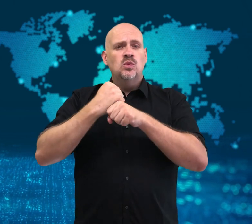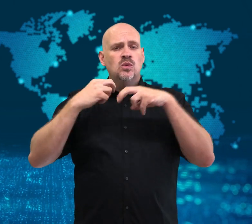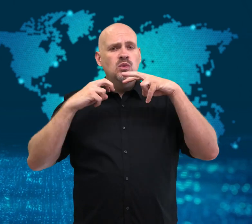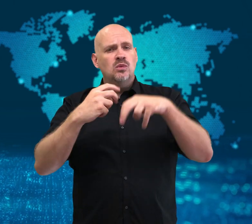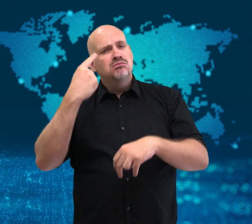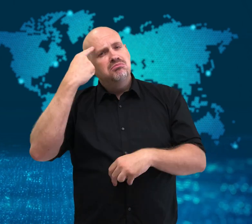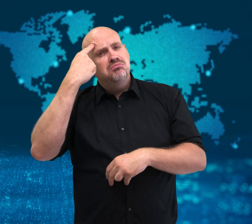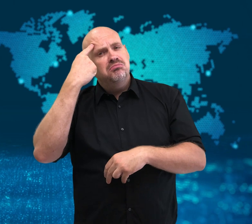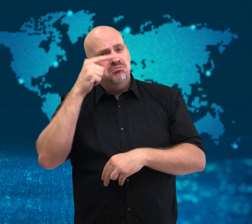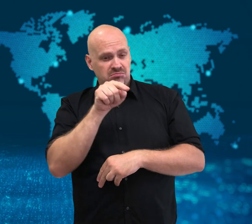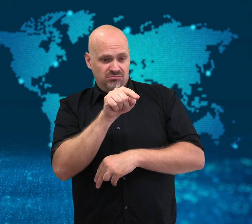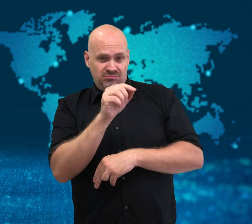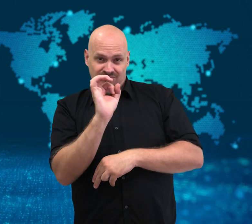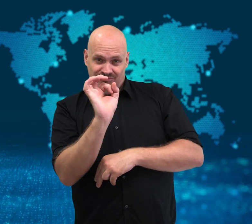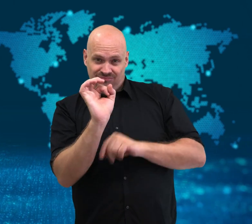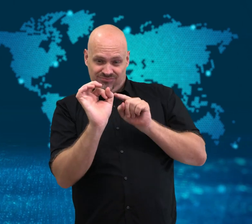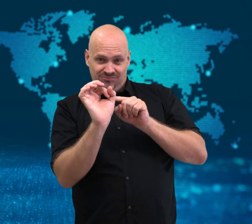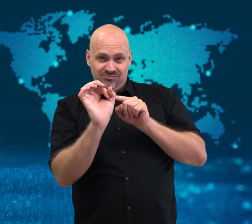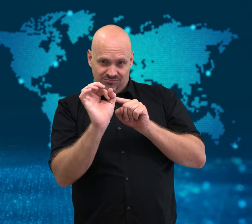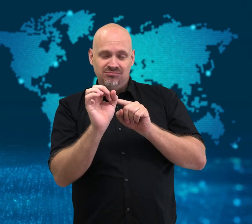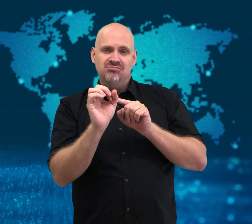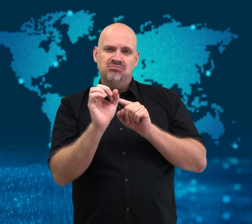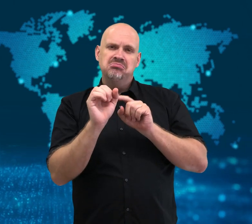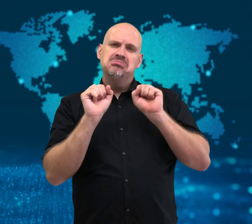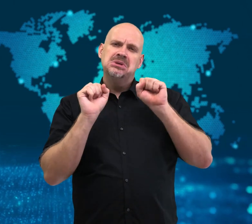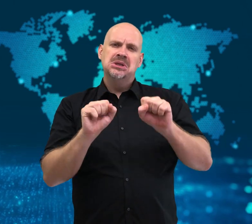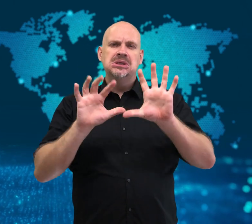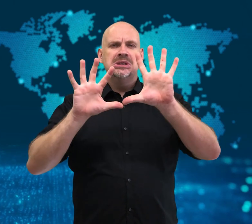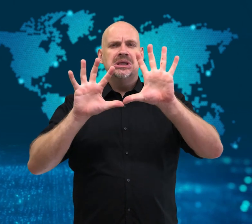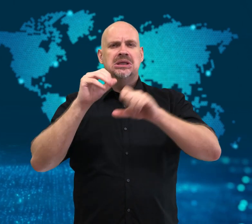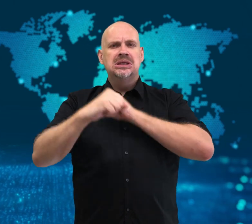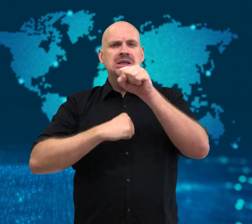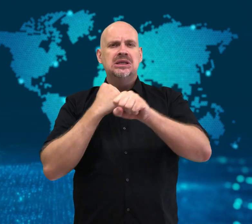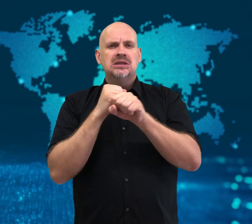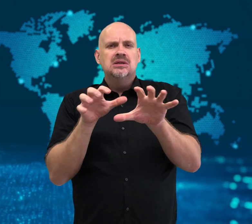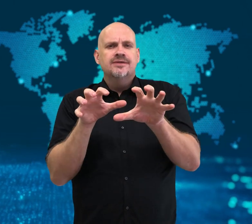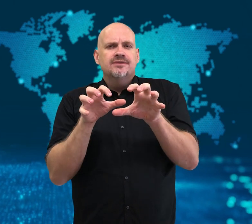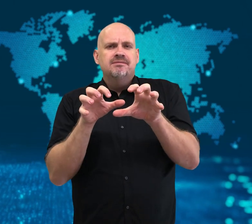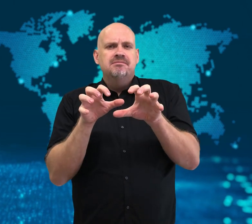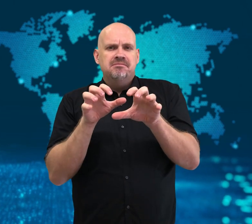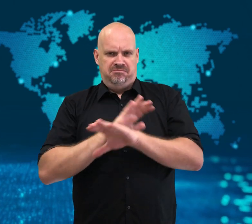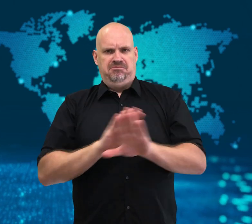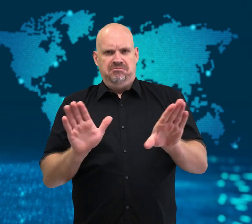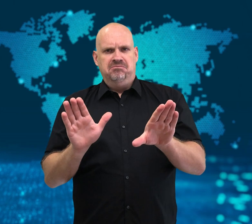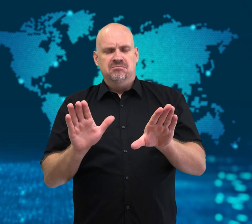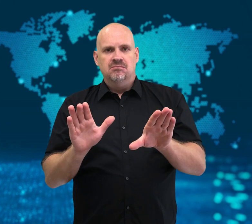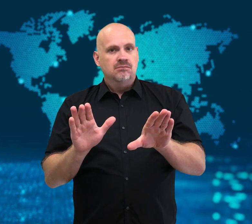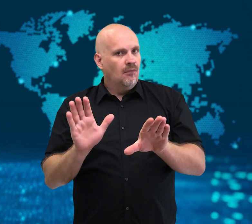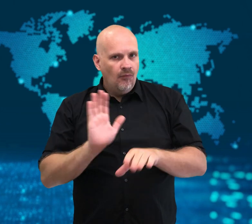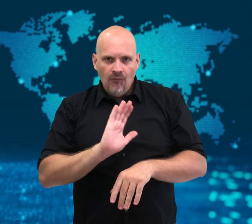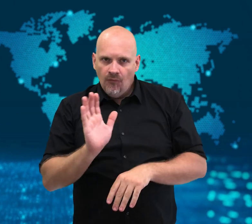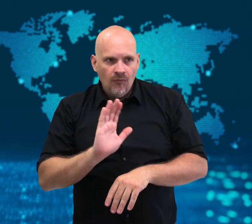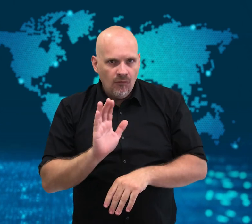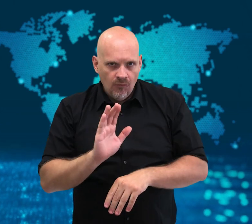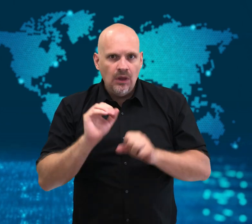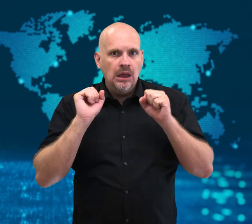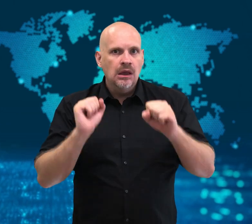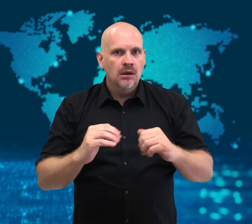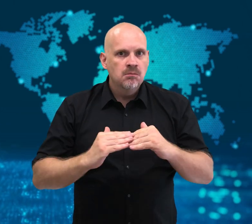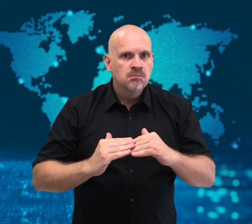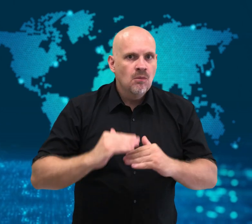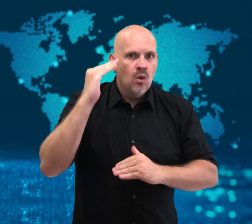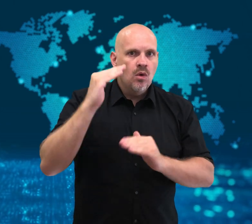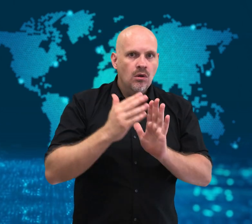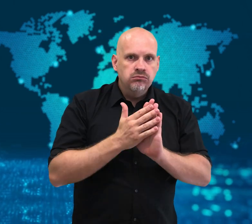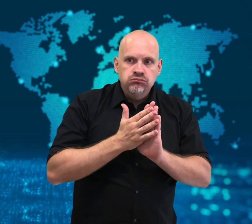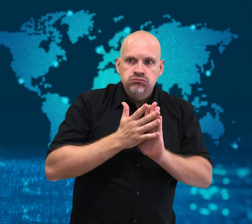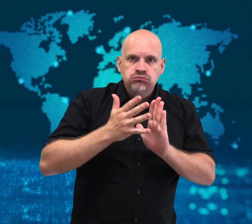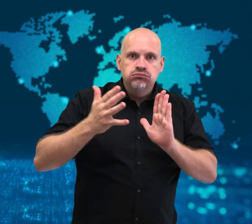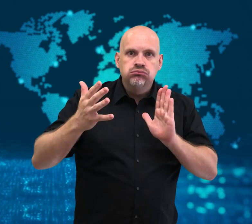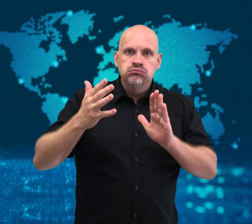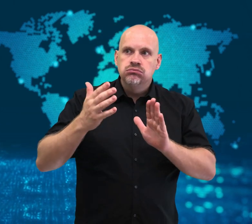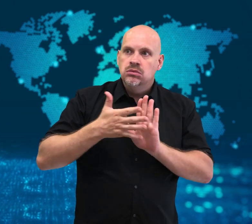scientists believed they could survive being frozen for around ten years.